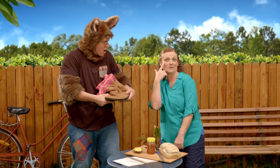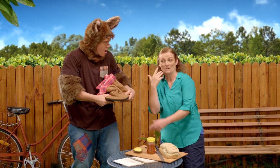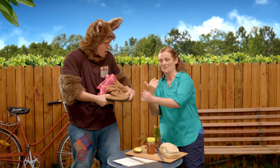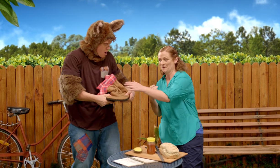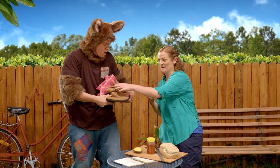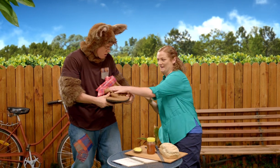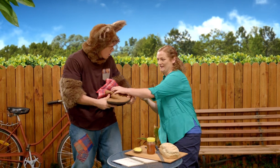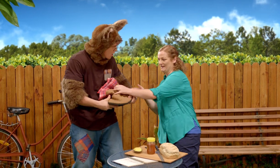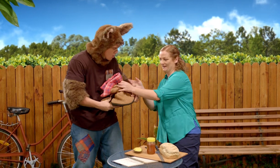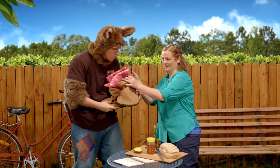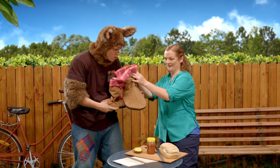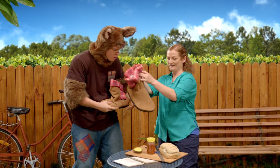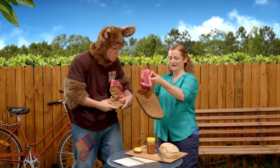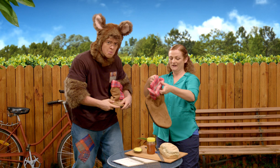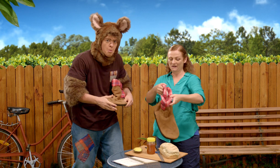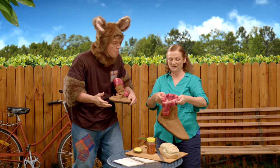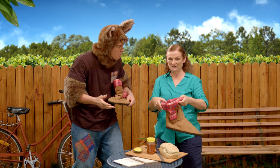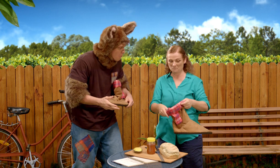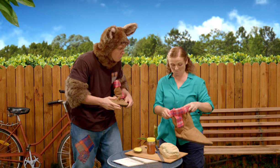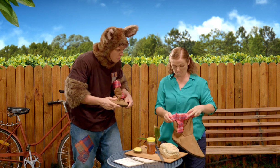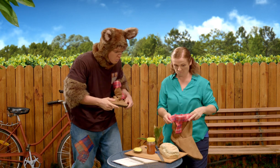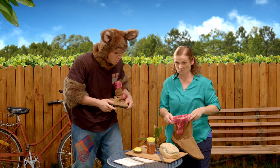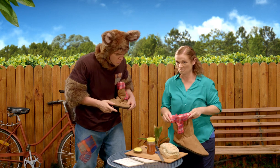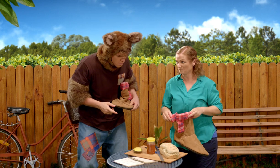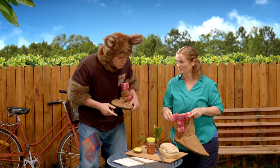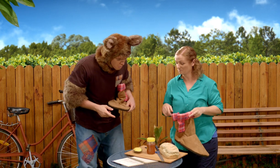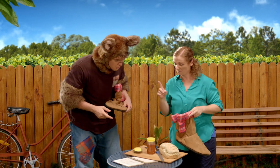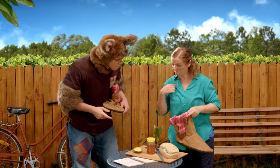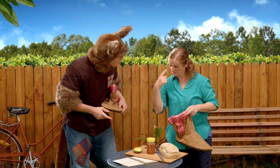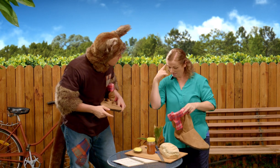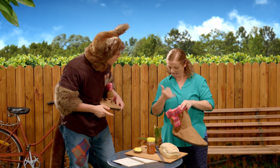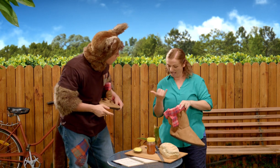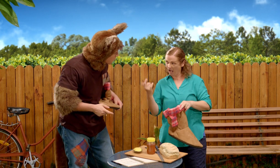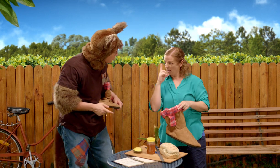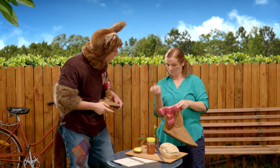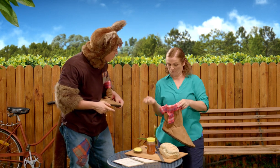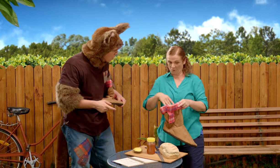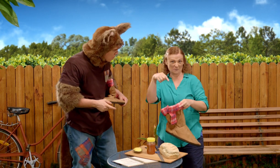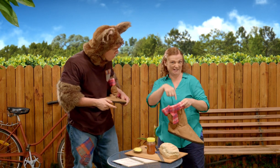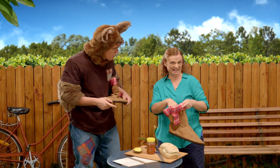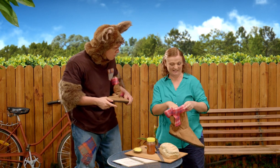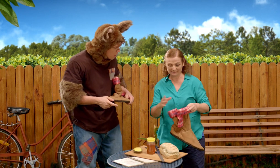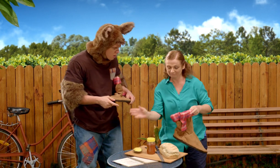Can I have a look at your boot please Possum? Okay. I think I could keep the honey